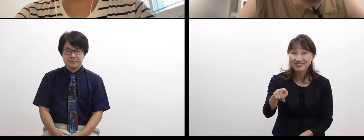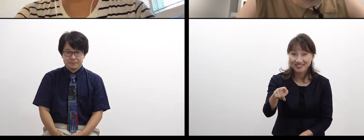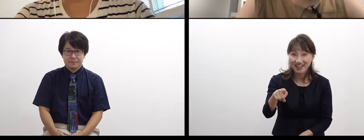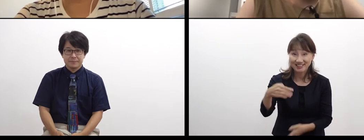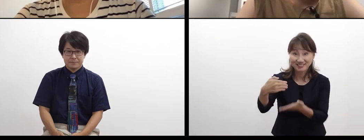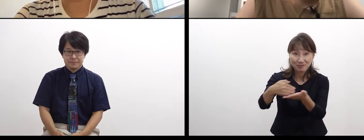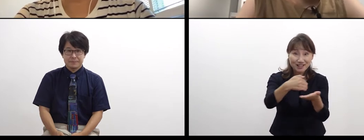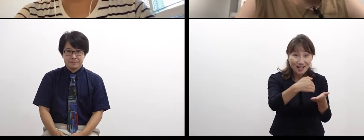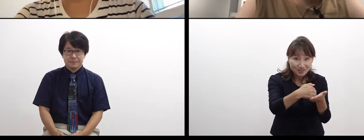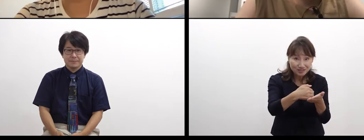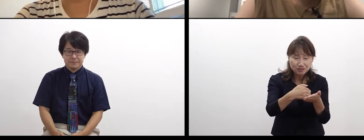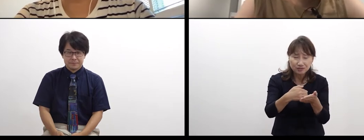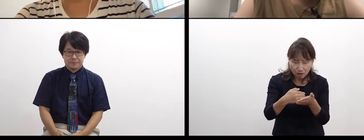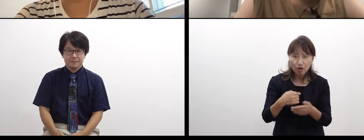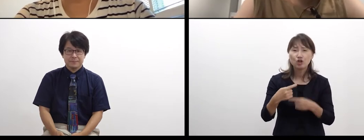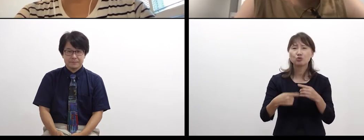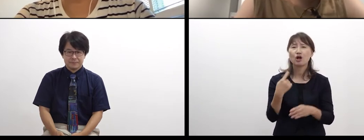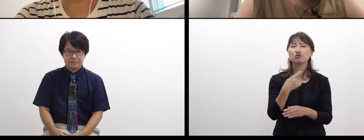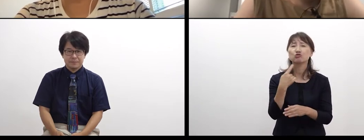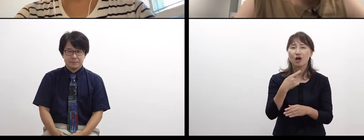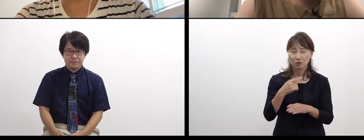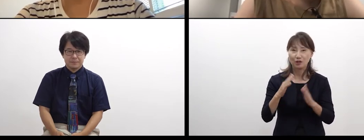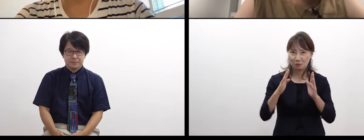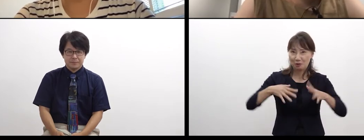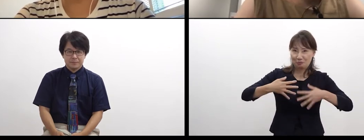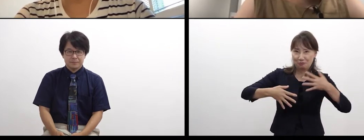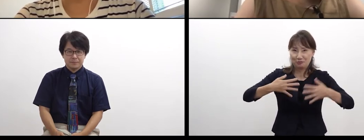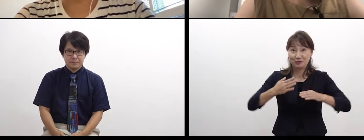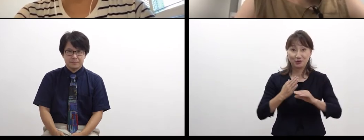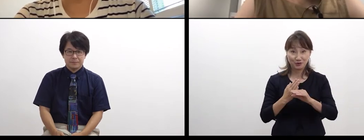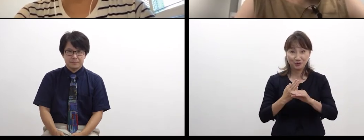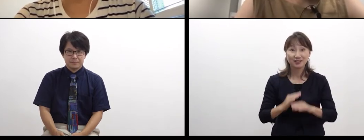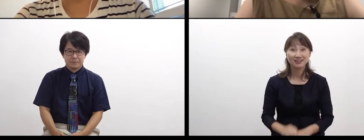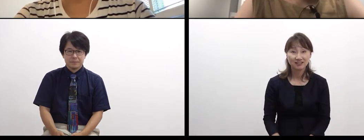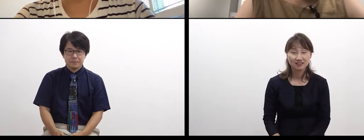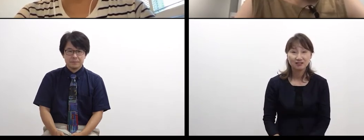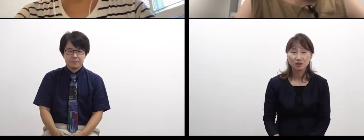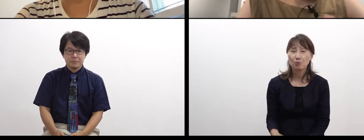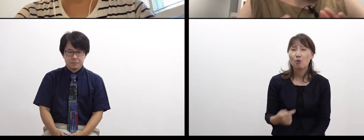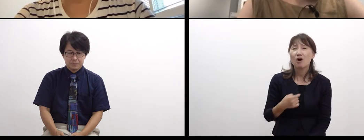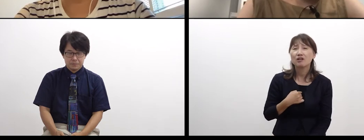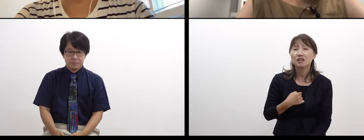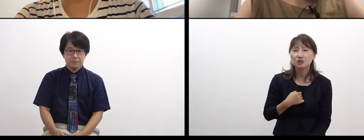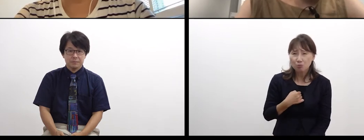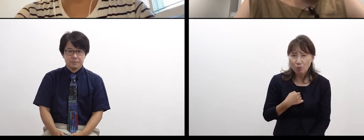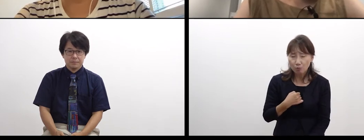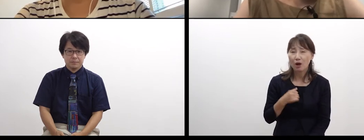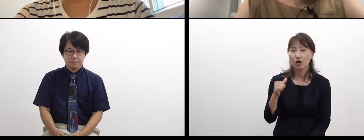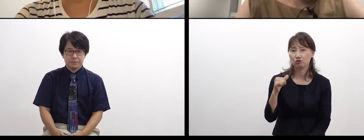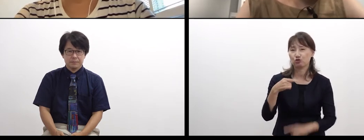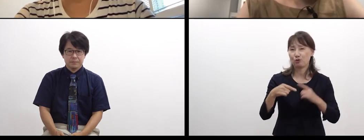like this.